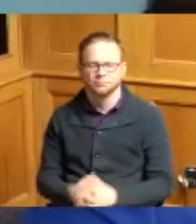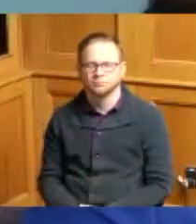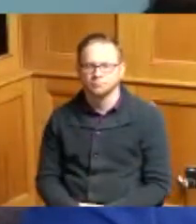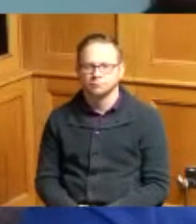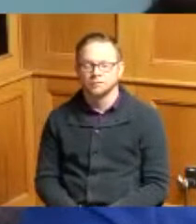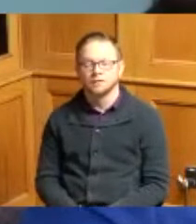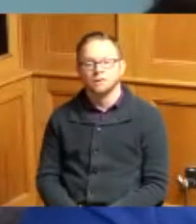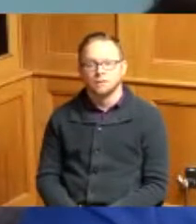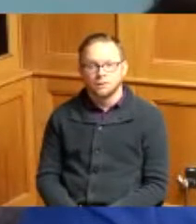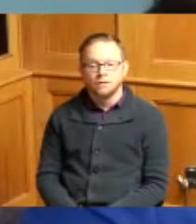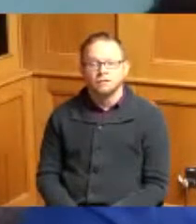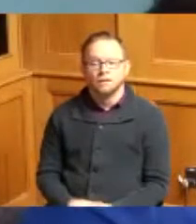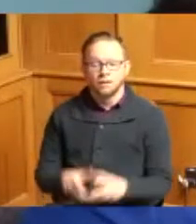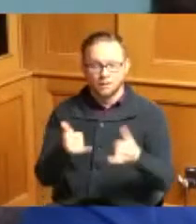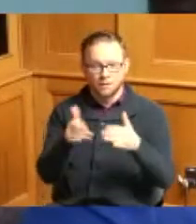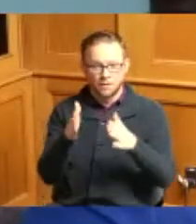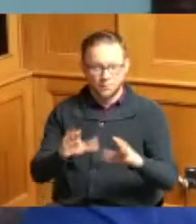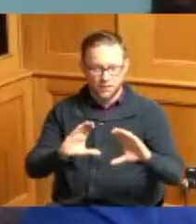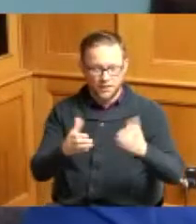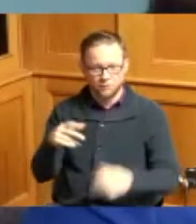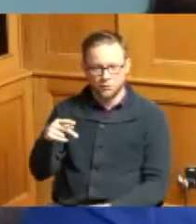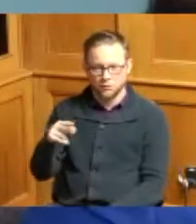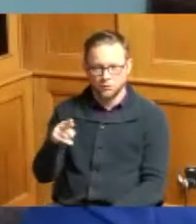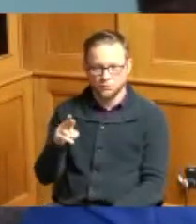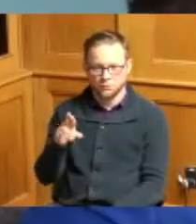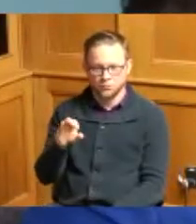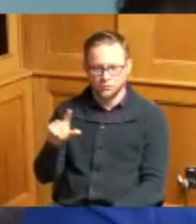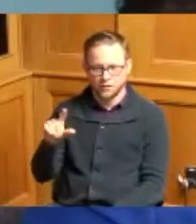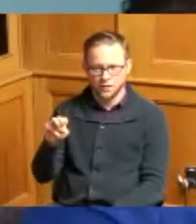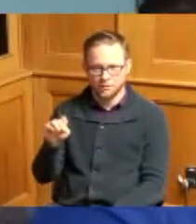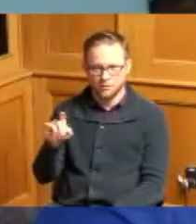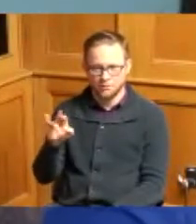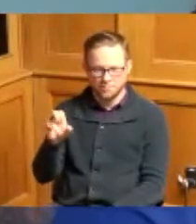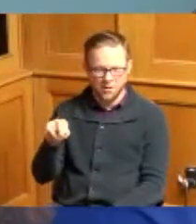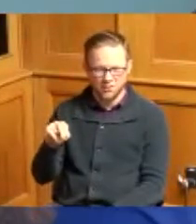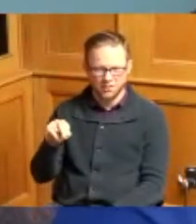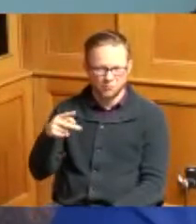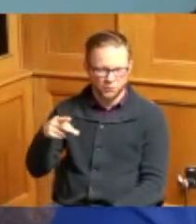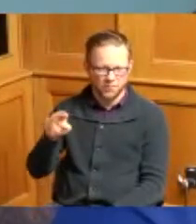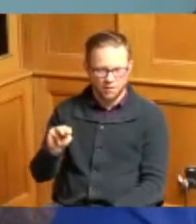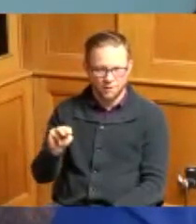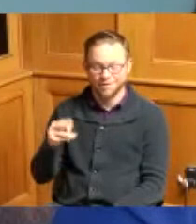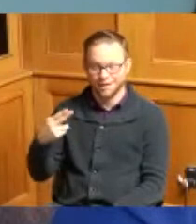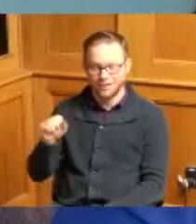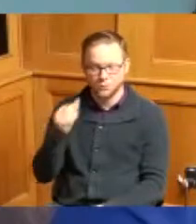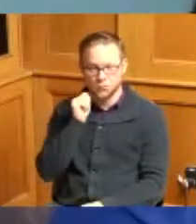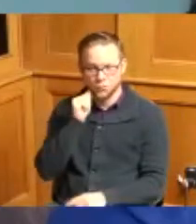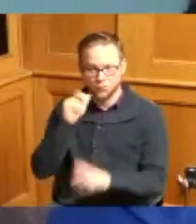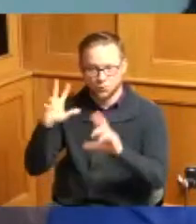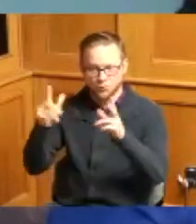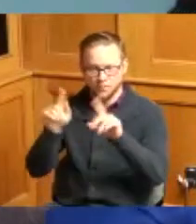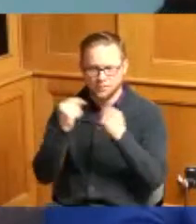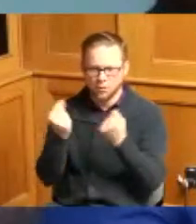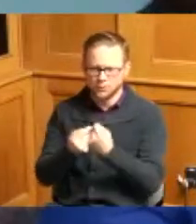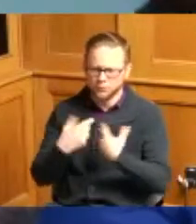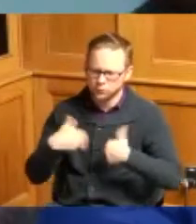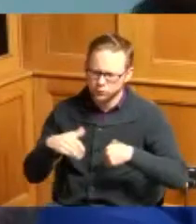whereas the players of Purcell Marion High School girls basketball team fought hard to maintain a